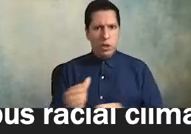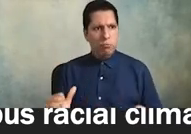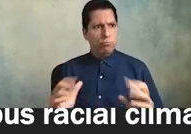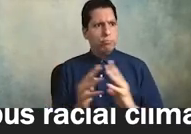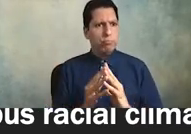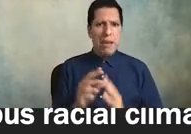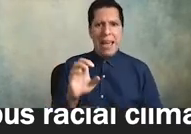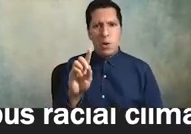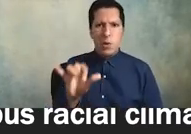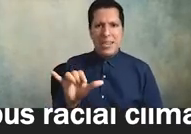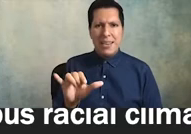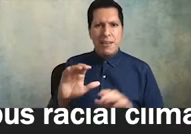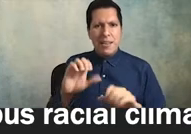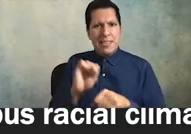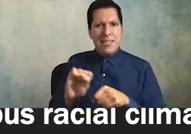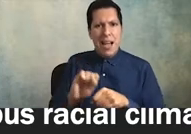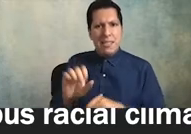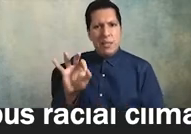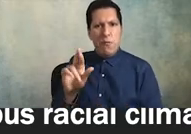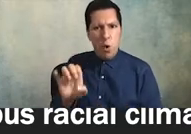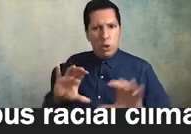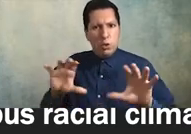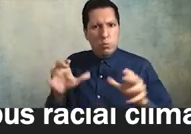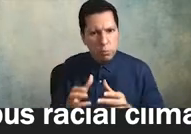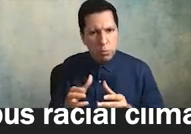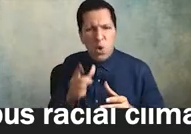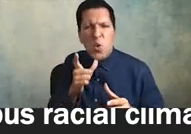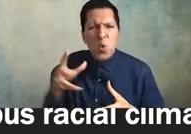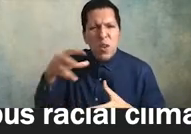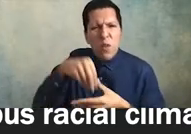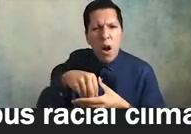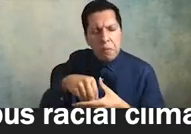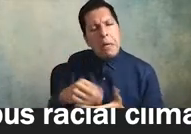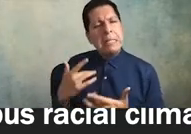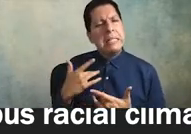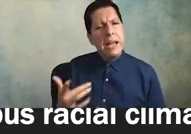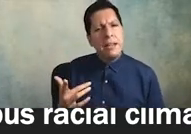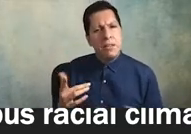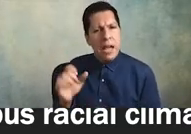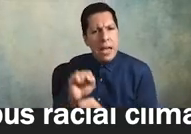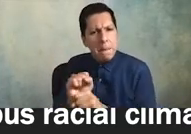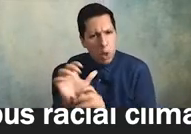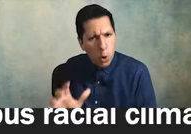it's a group normally comprised of employees smart people i want to acknowledge these smart people